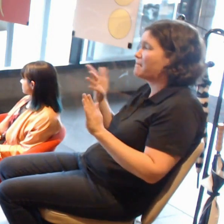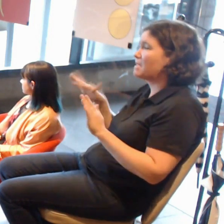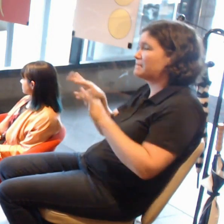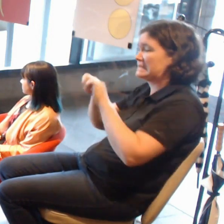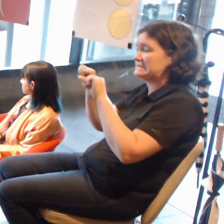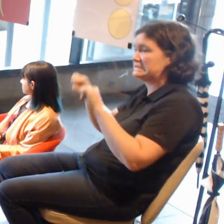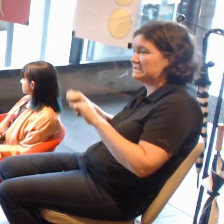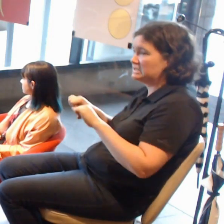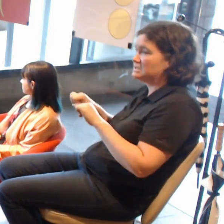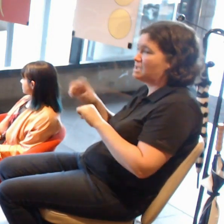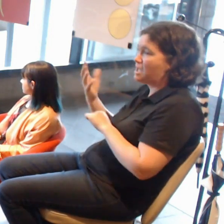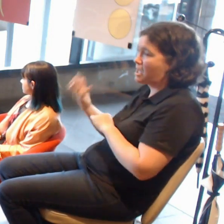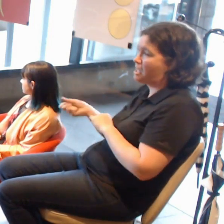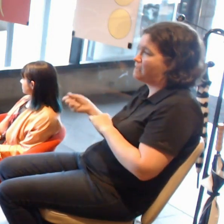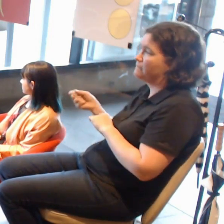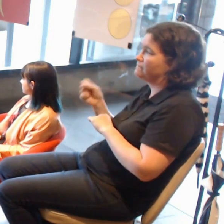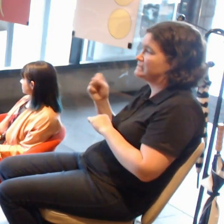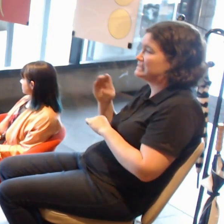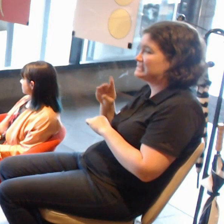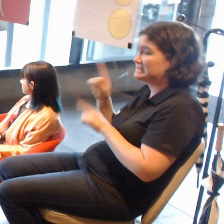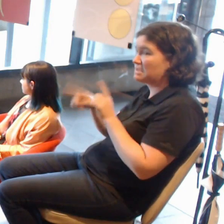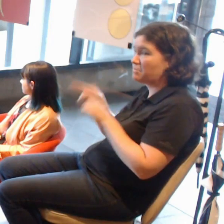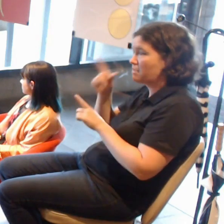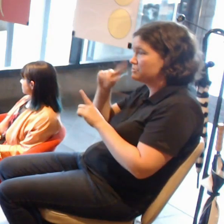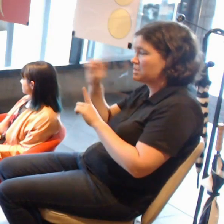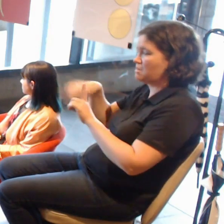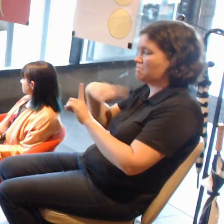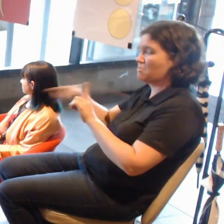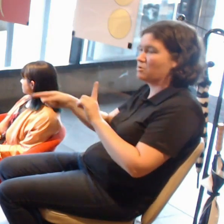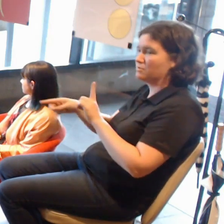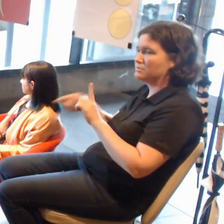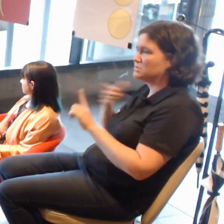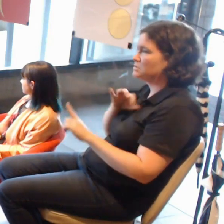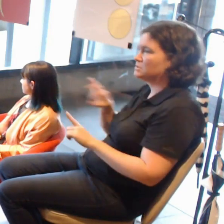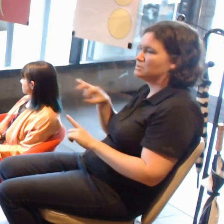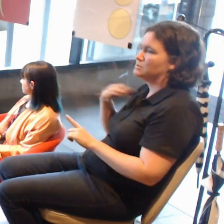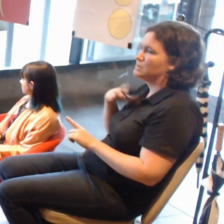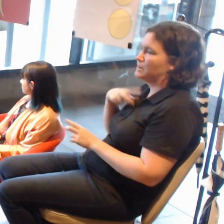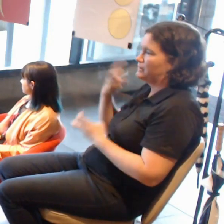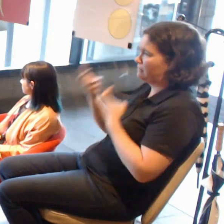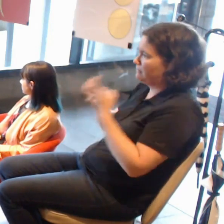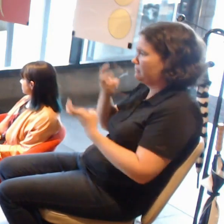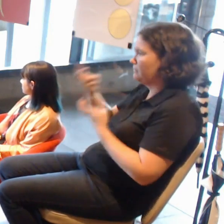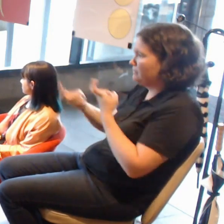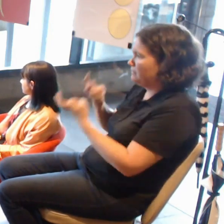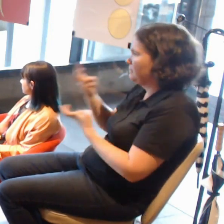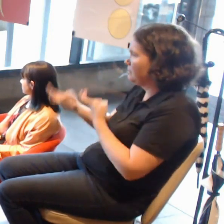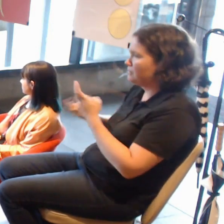where you approve things before they are there. So you don't have to hunt through your app to see if there's anything you wanna get rid of.